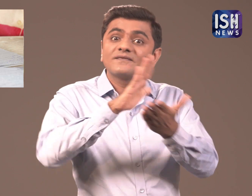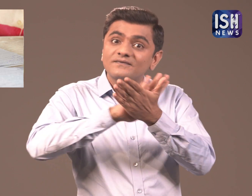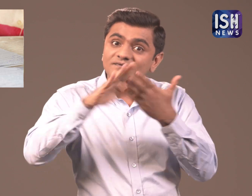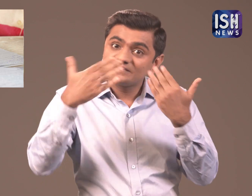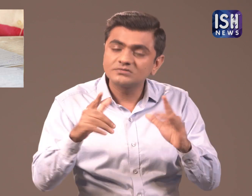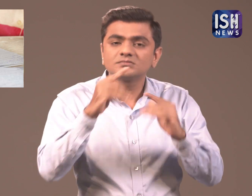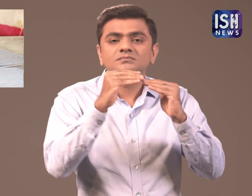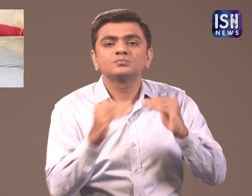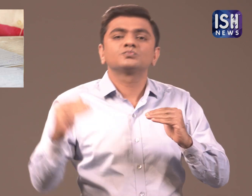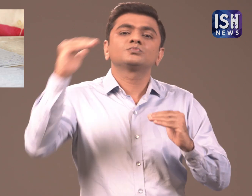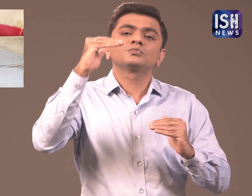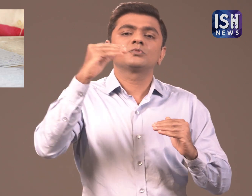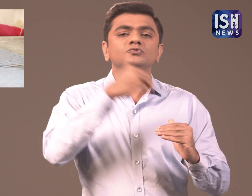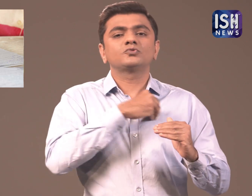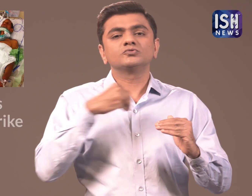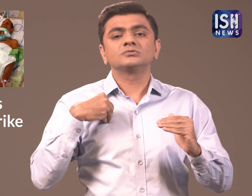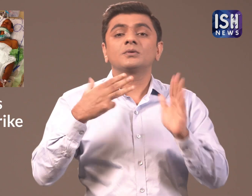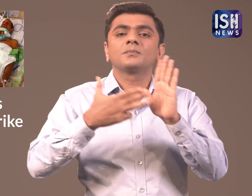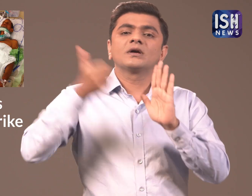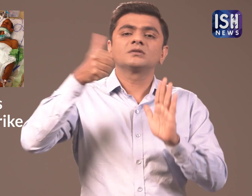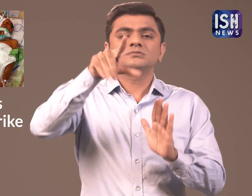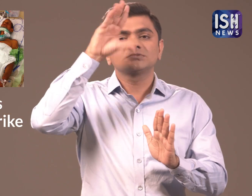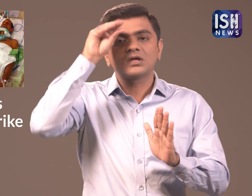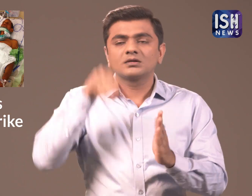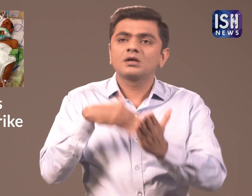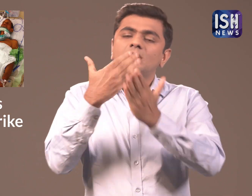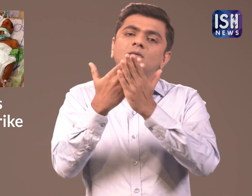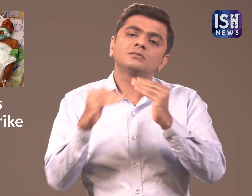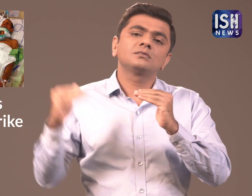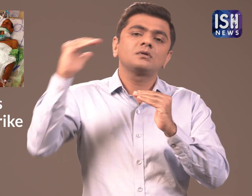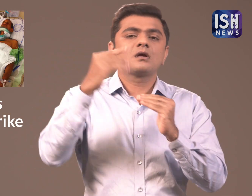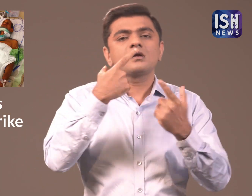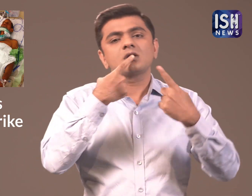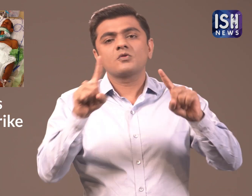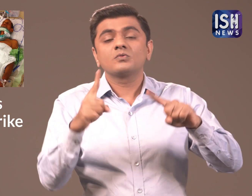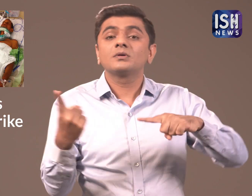Once they finish they can apply for their Masters.